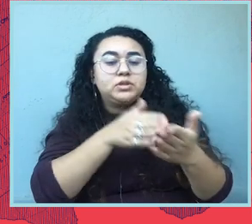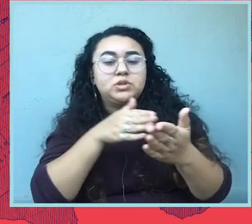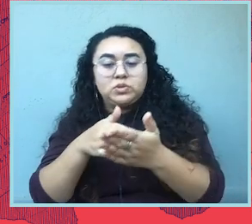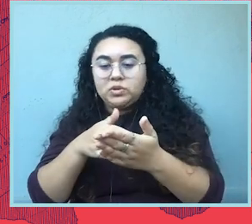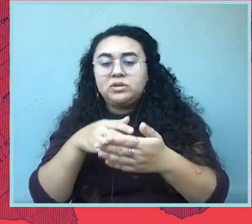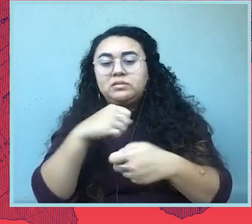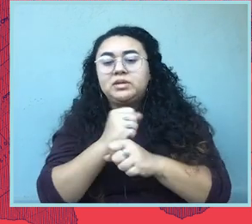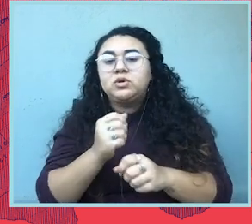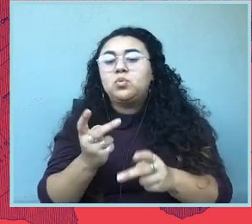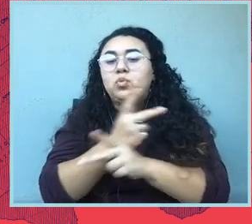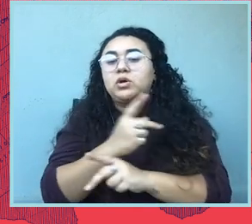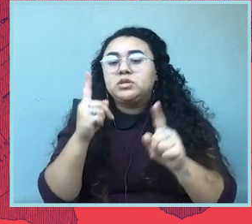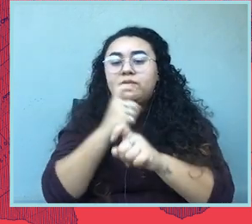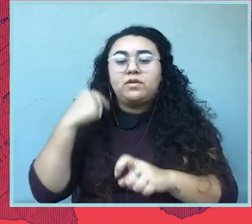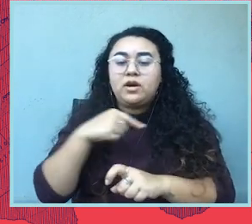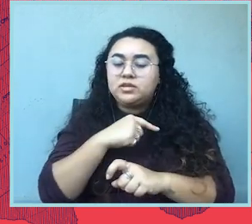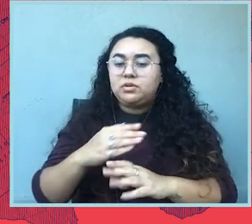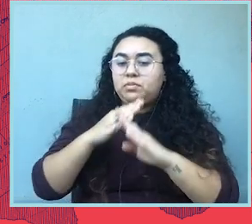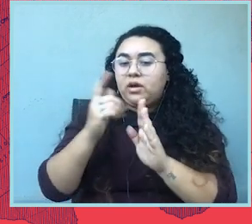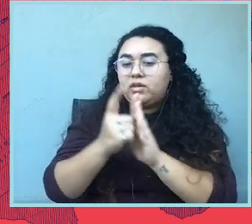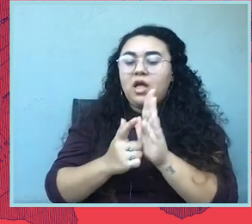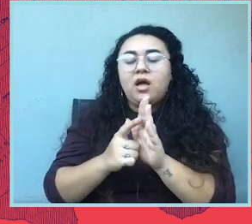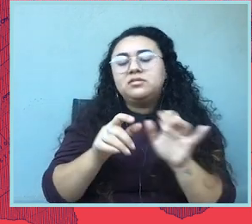us to go to court and get the law blocked like we have done in other states.